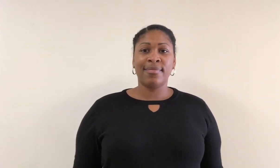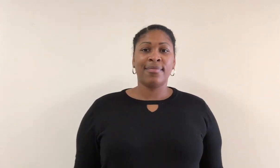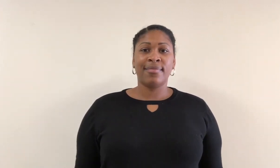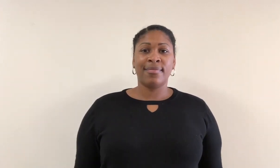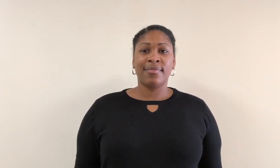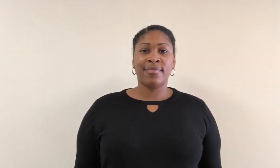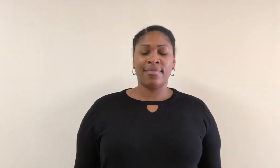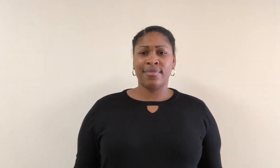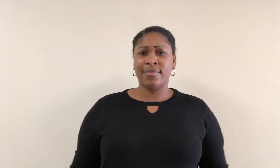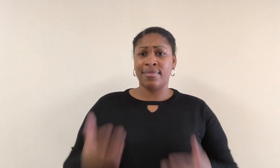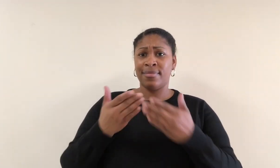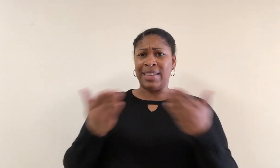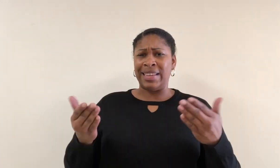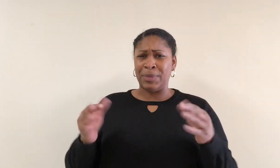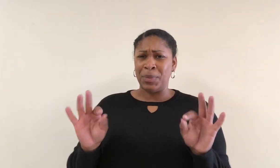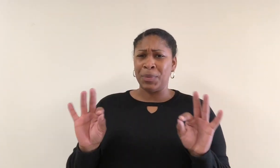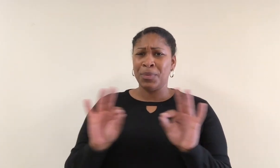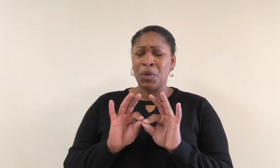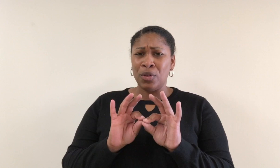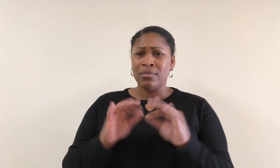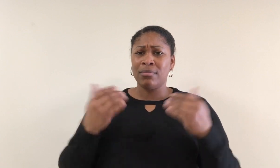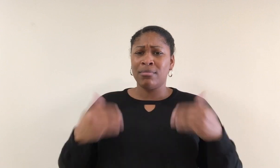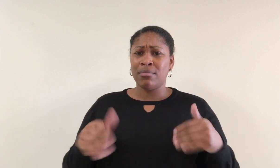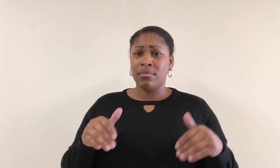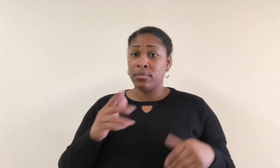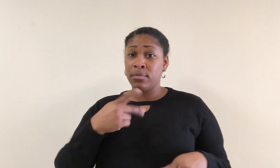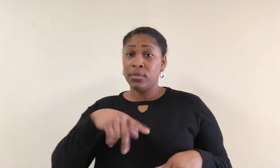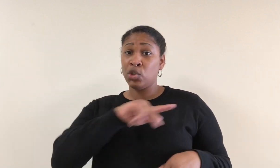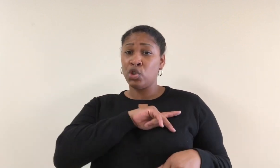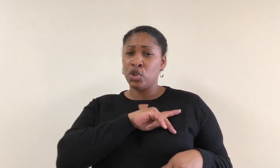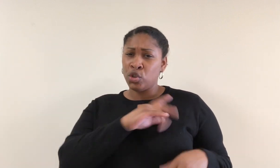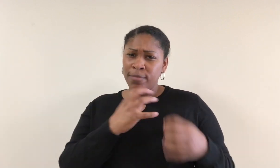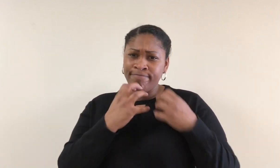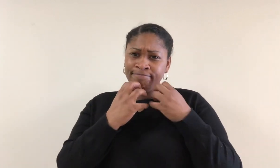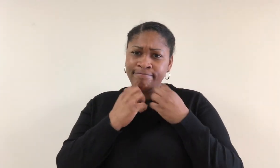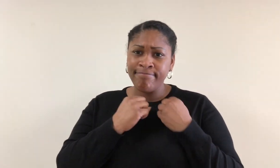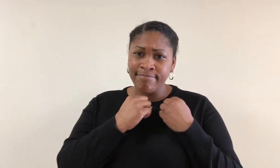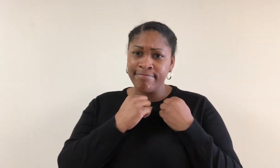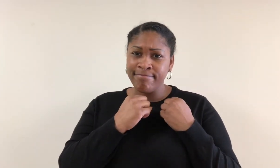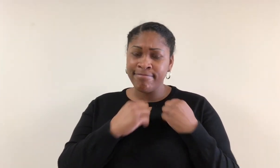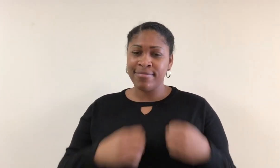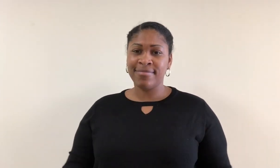Things of worth usually of the nature of personal effects.